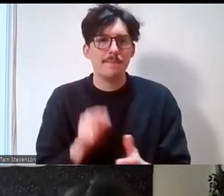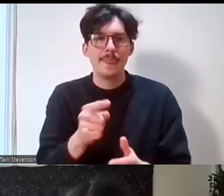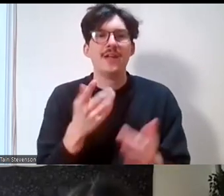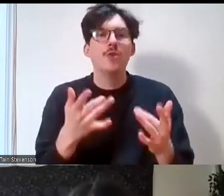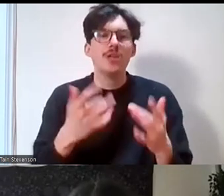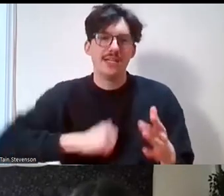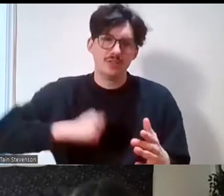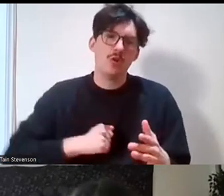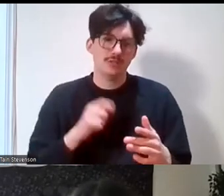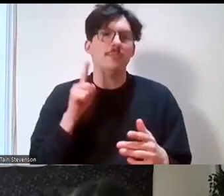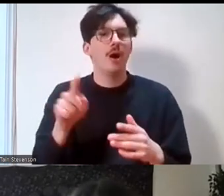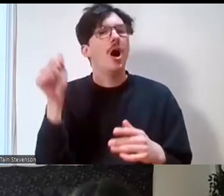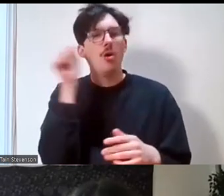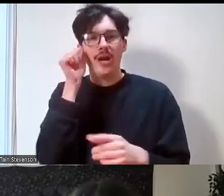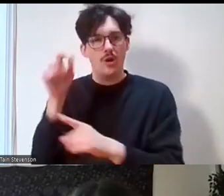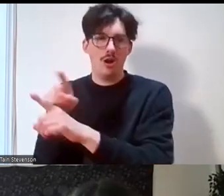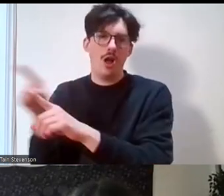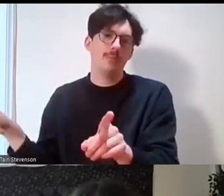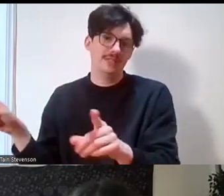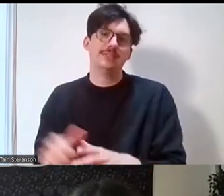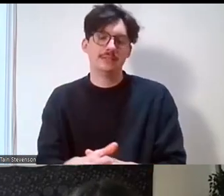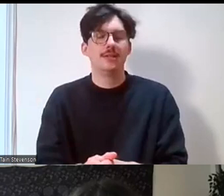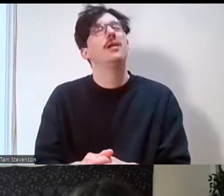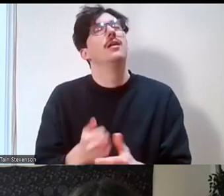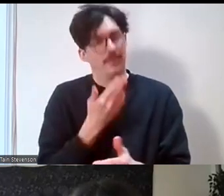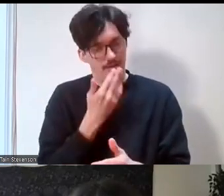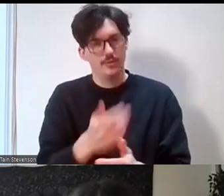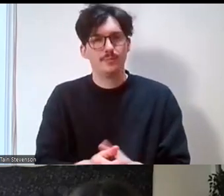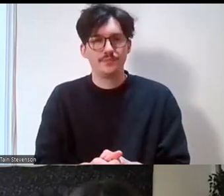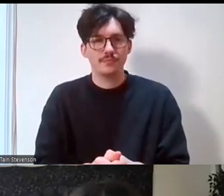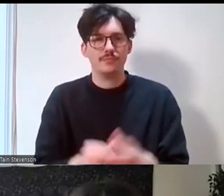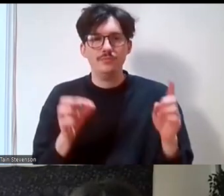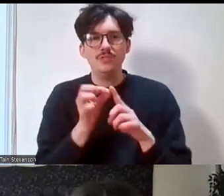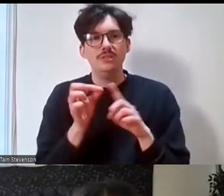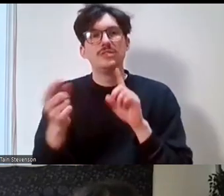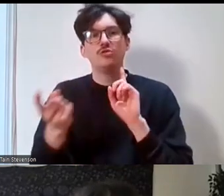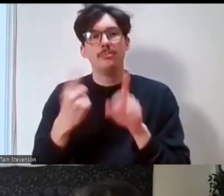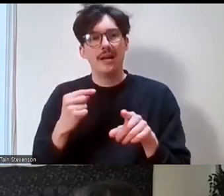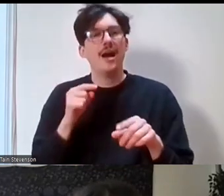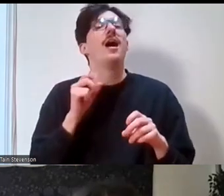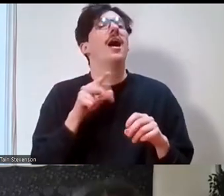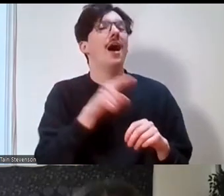but elsewhere. Thank you for that intel. In London, from what I've gathered from my